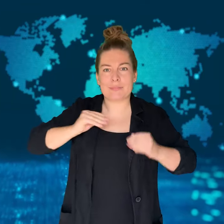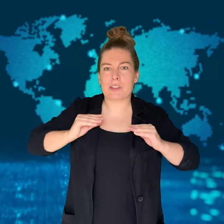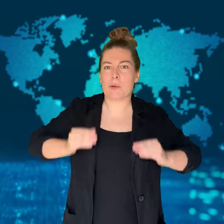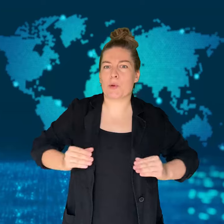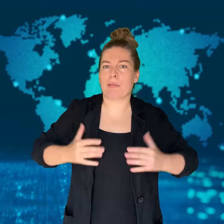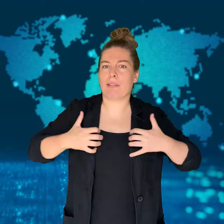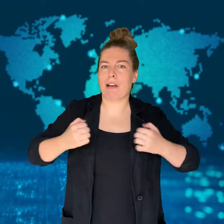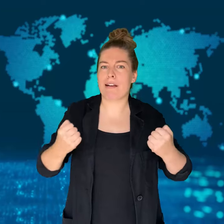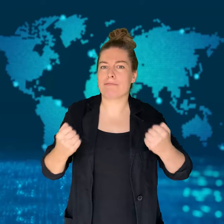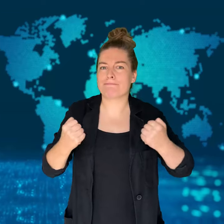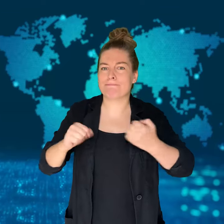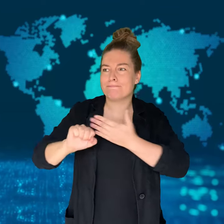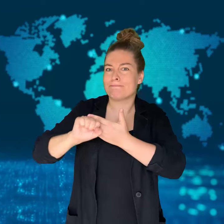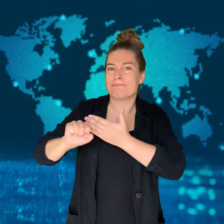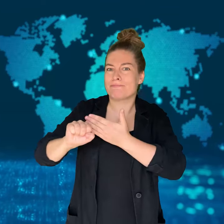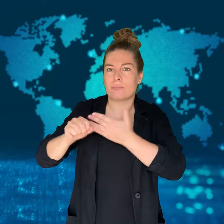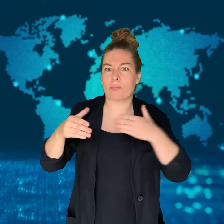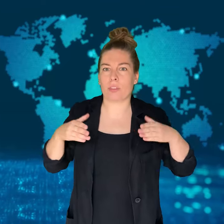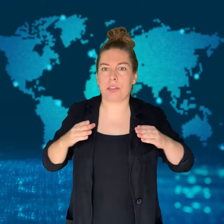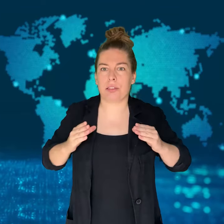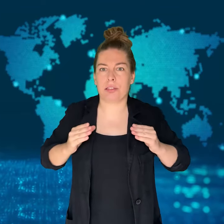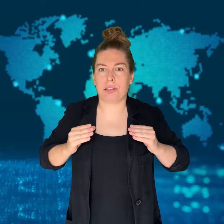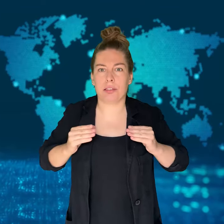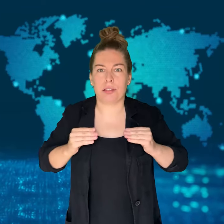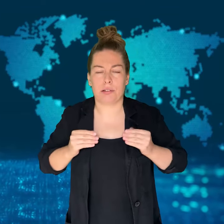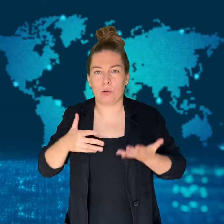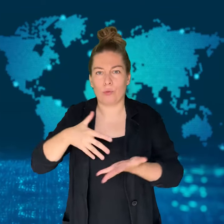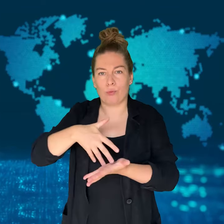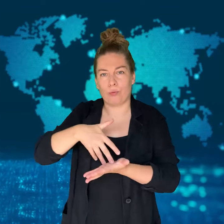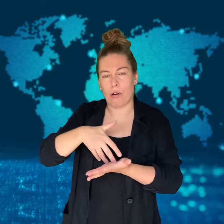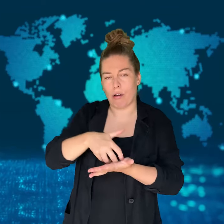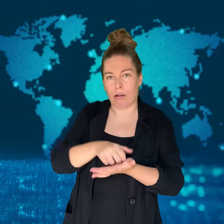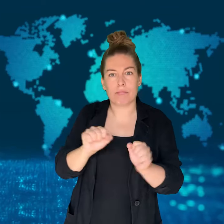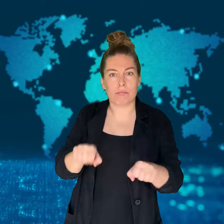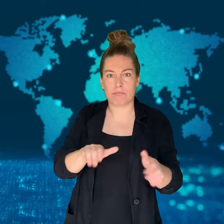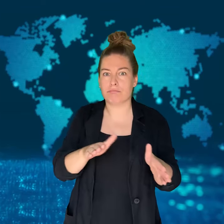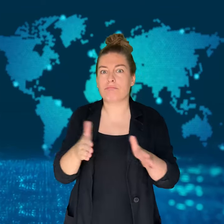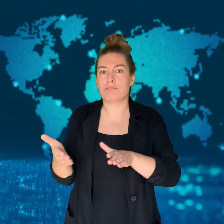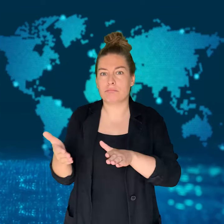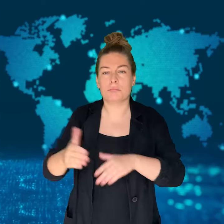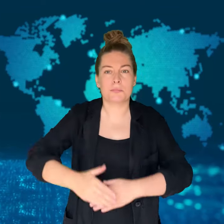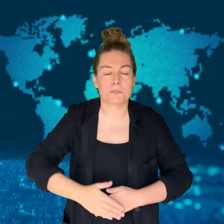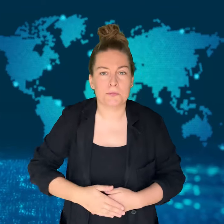It brings a high fever, muscle aches, and a rash.